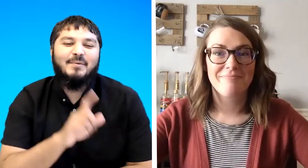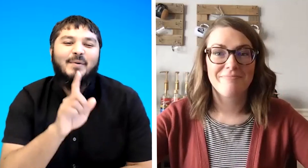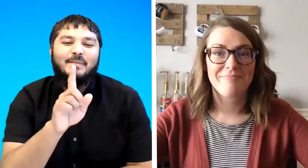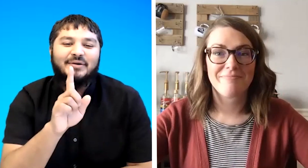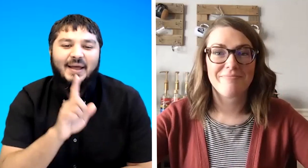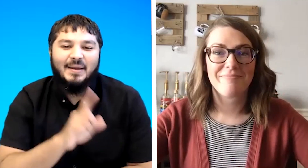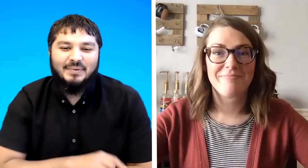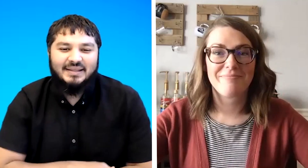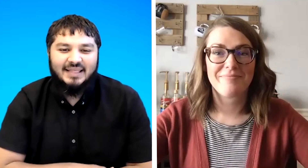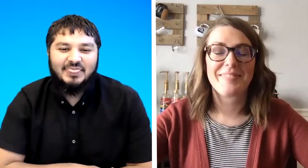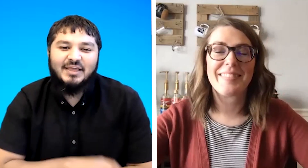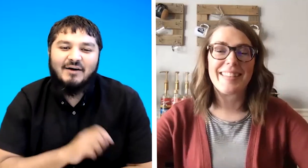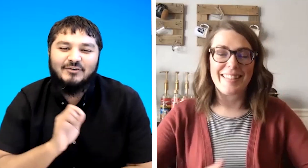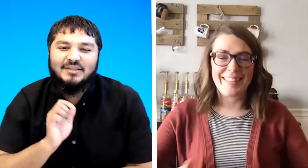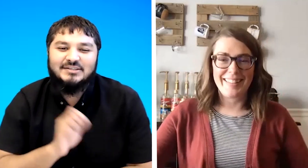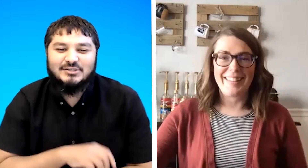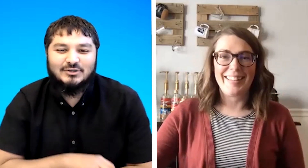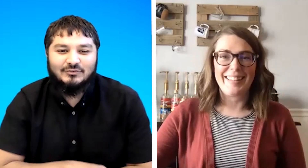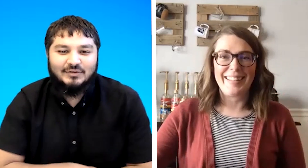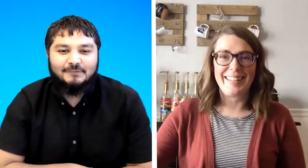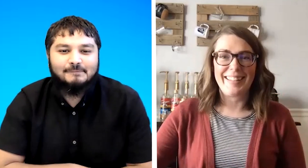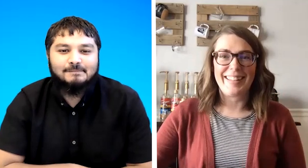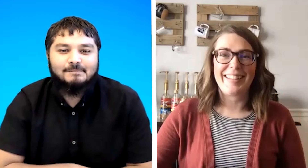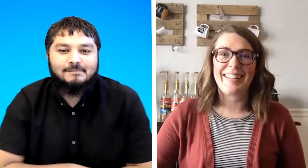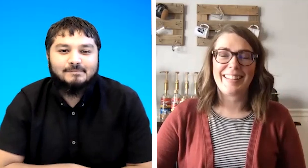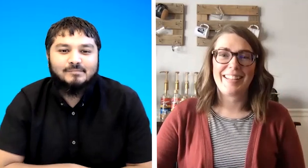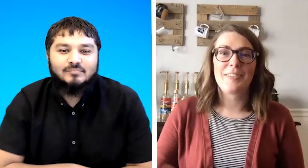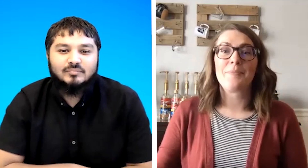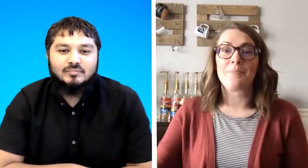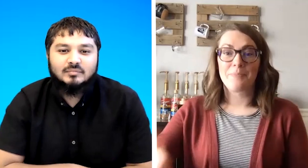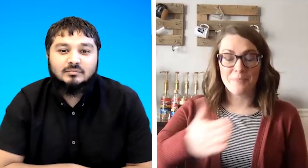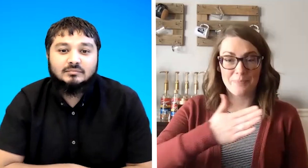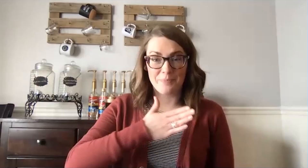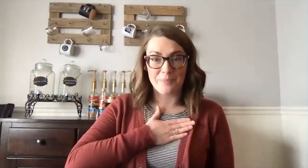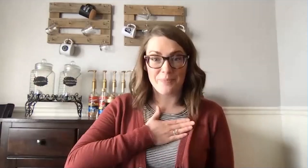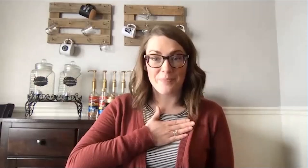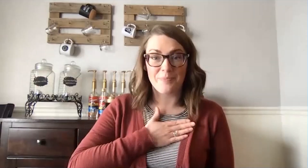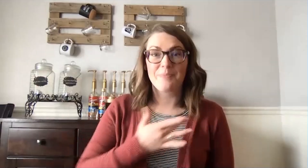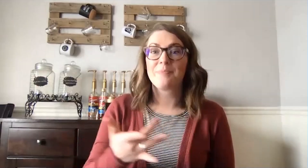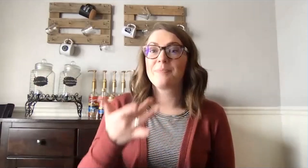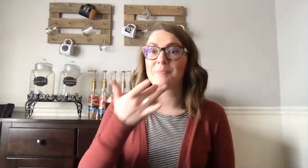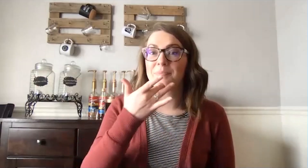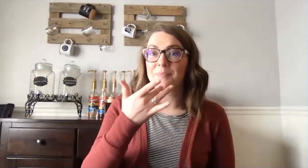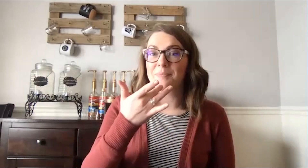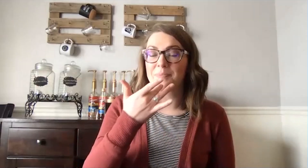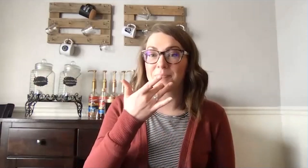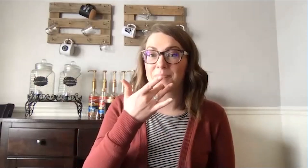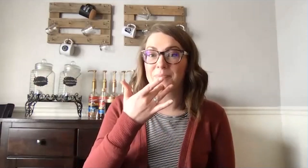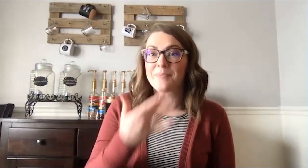one more time please i think i've got the gist of it